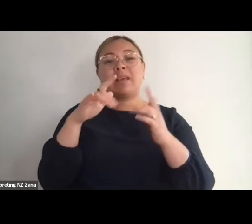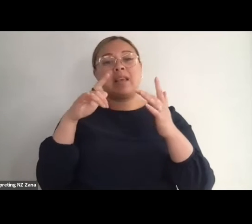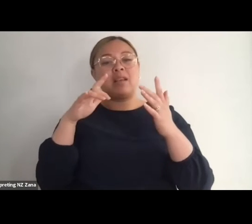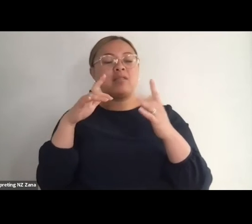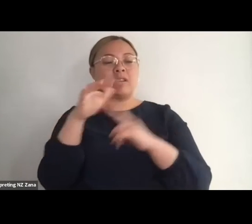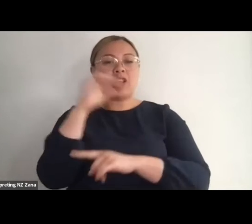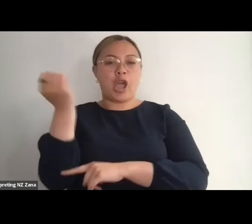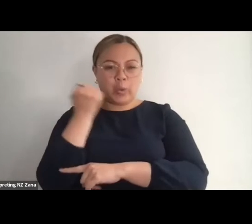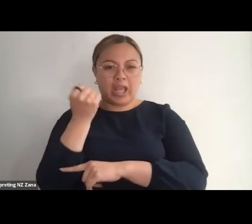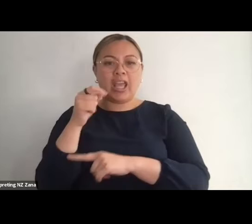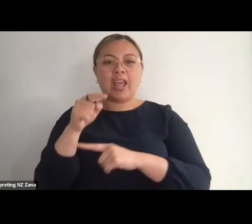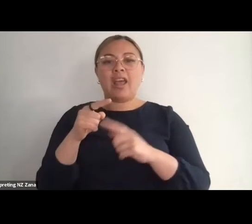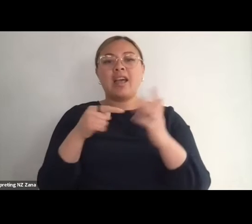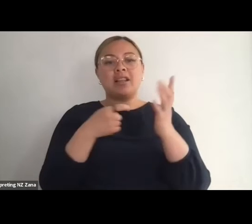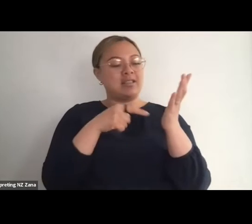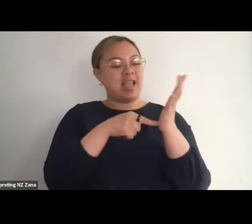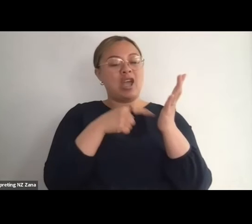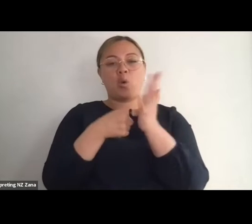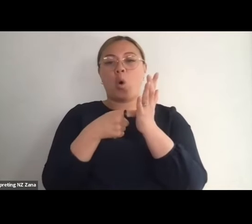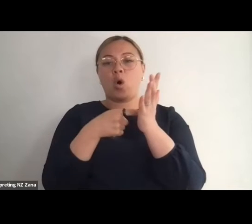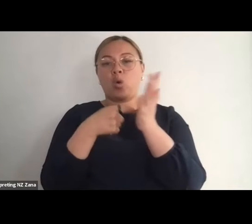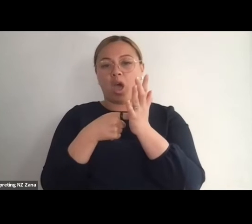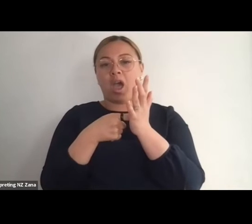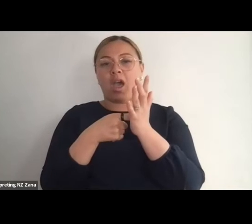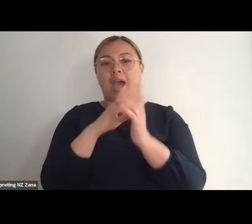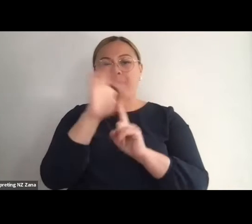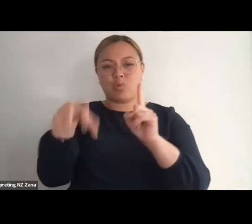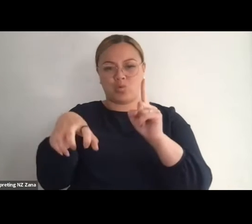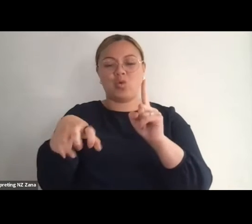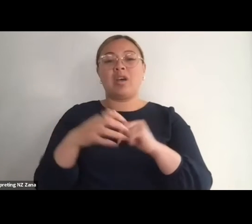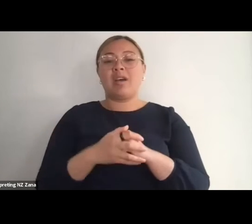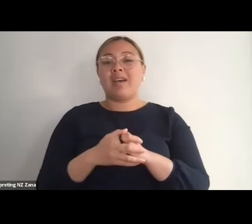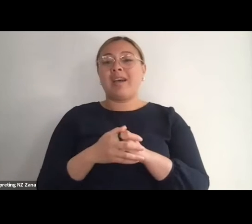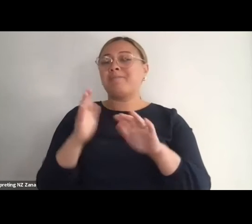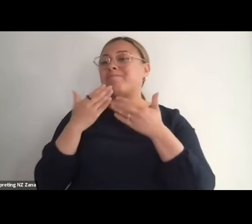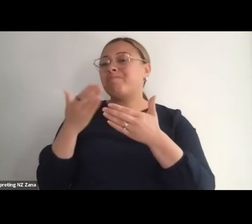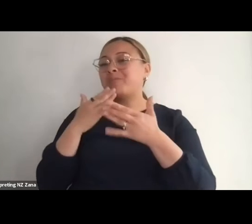A wholehearted greetings to all. And Claire, tēnei te mihi atu kia a koe Claire, a wholehearted greeting